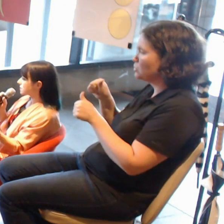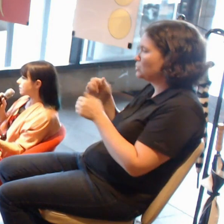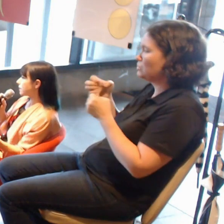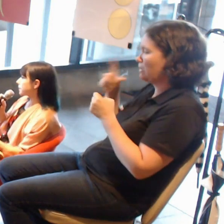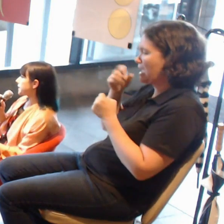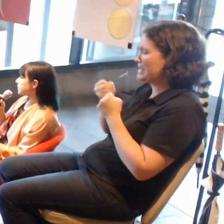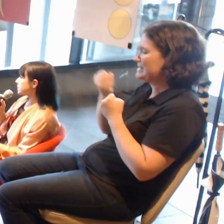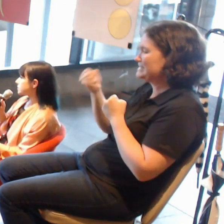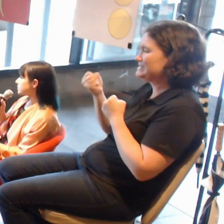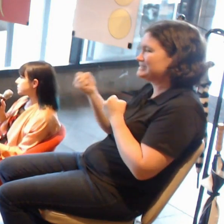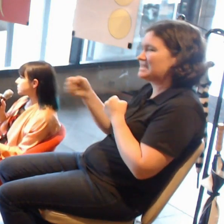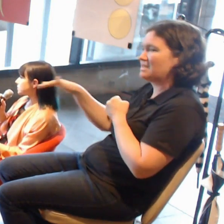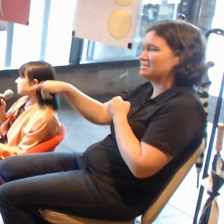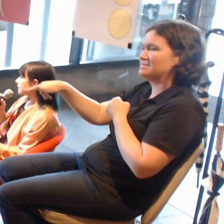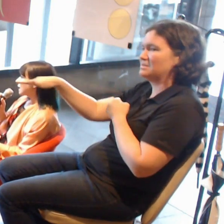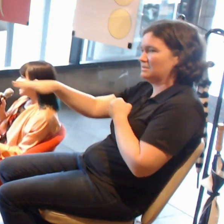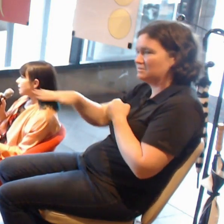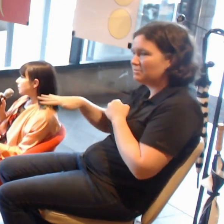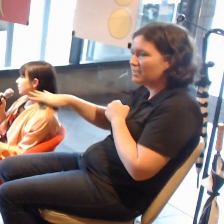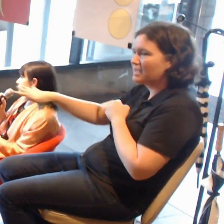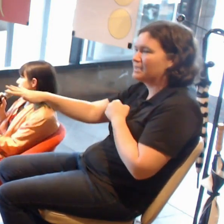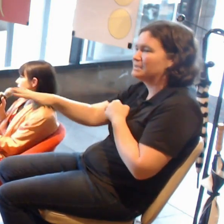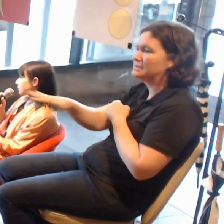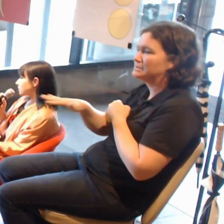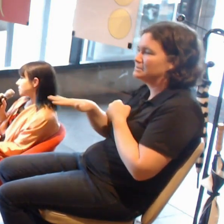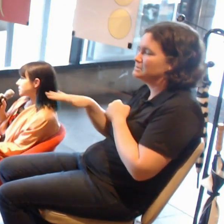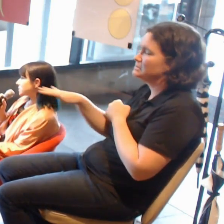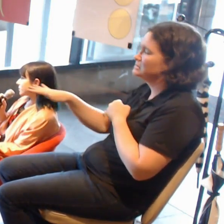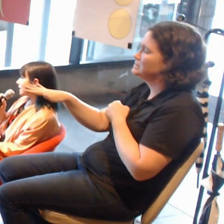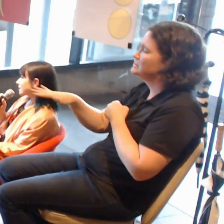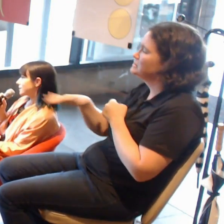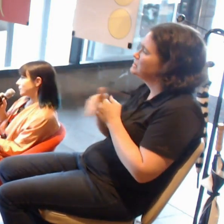in their application to what we are seeing with augmented reality and virtual reality.